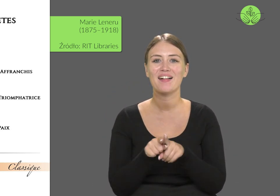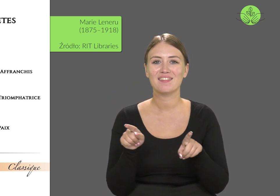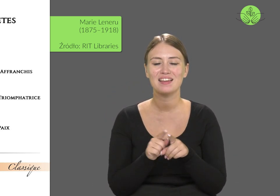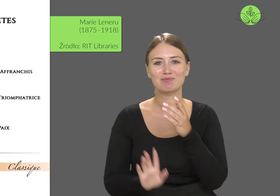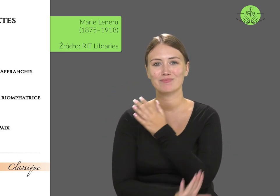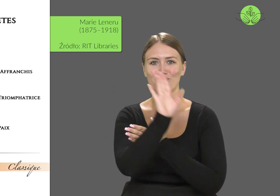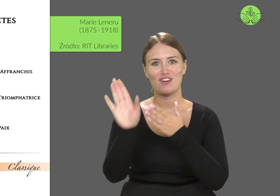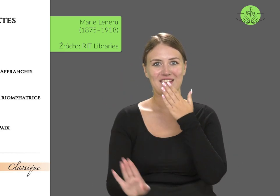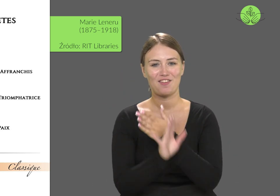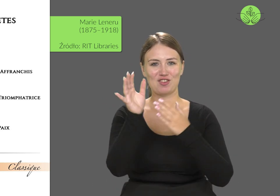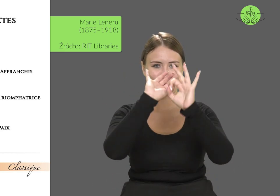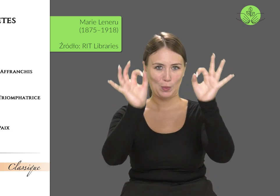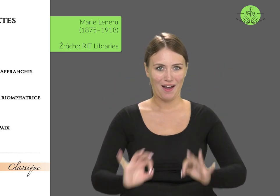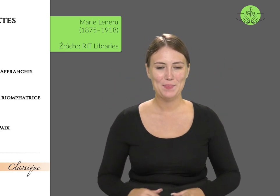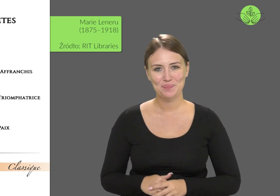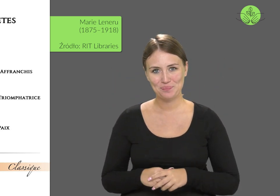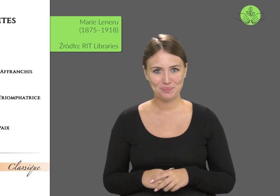and theatrical plays.